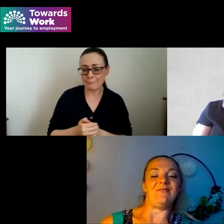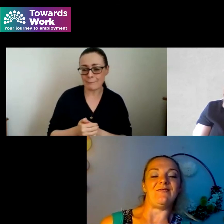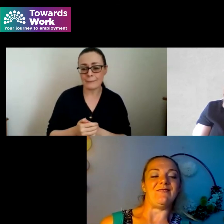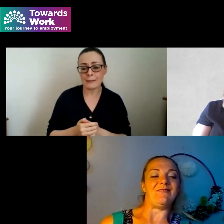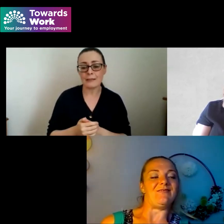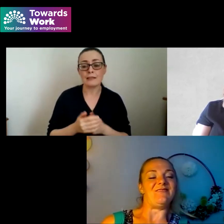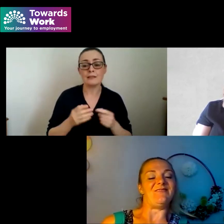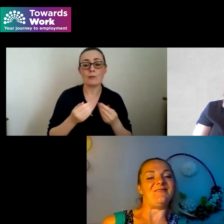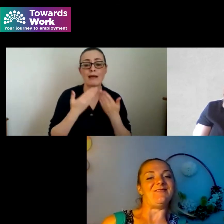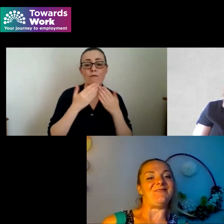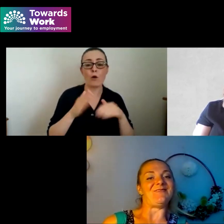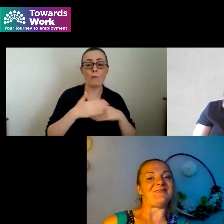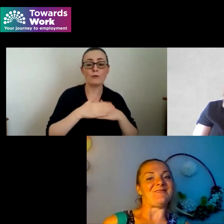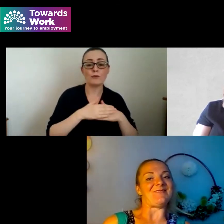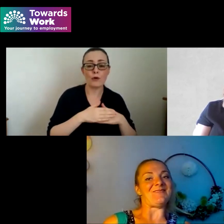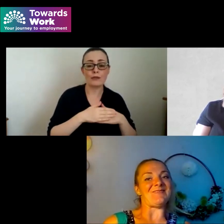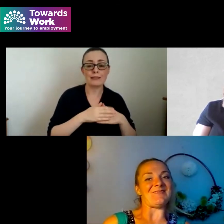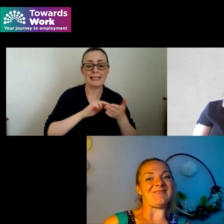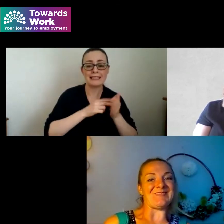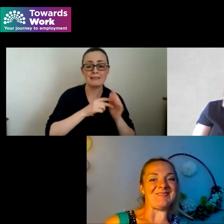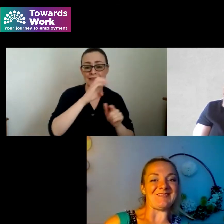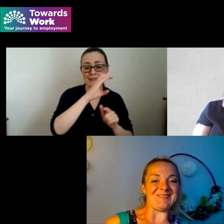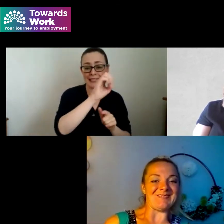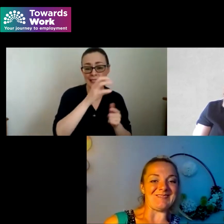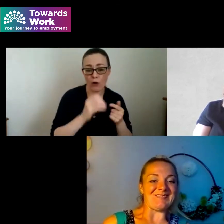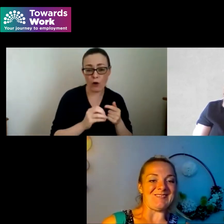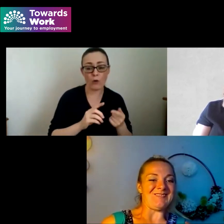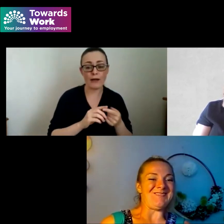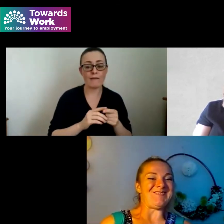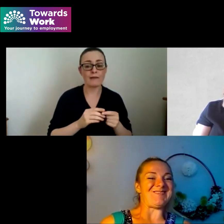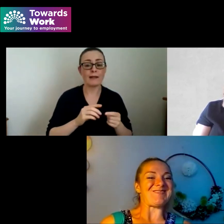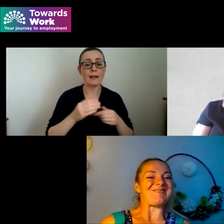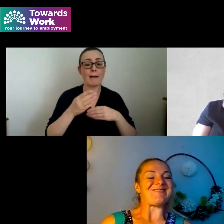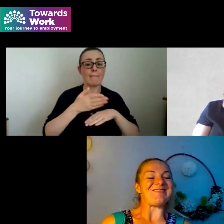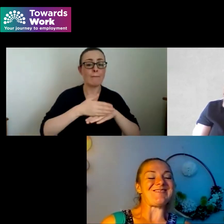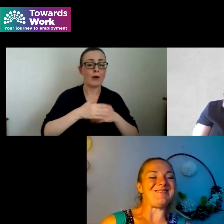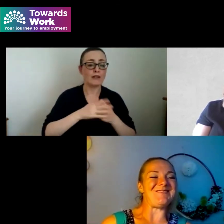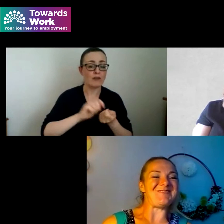CEO Jeanne McDonagh, Directors of Employer for Change Christabelle Feeney and Jessica Reid